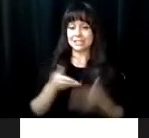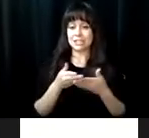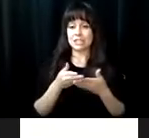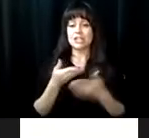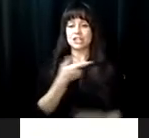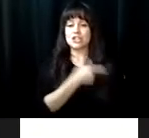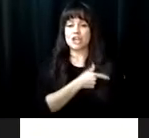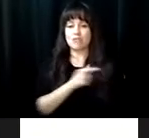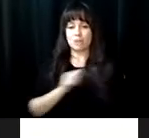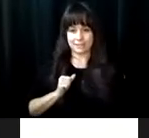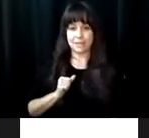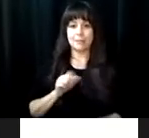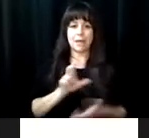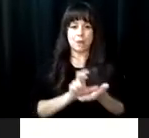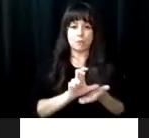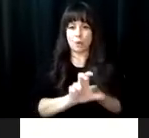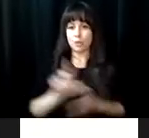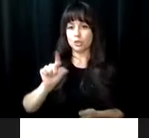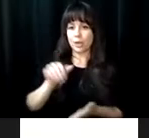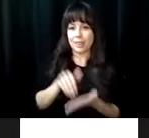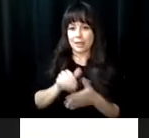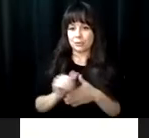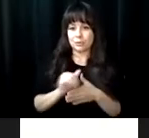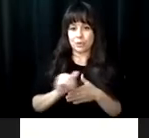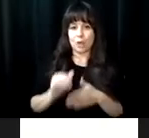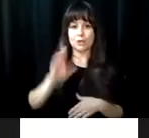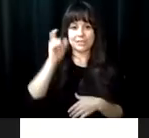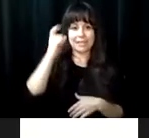all began. >> In